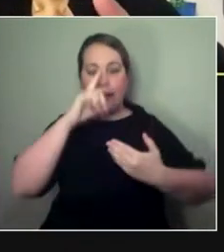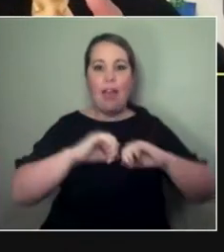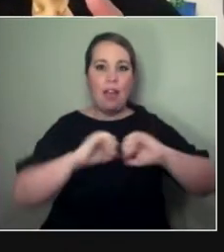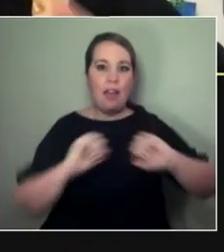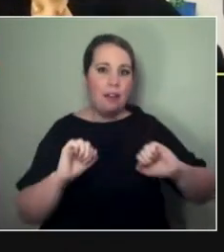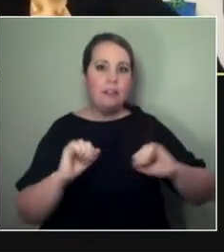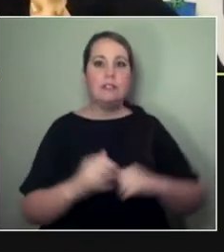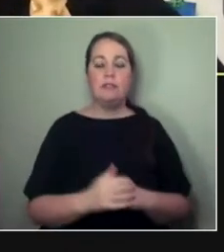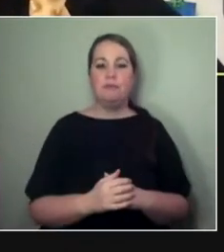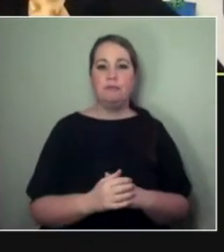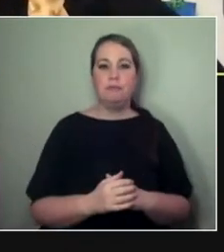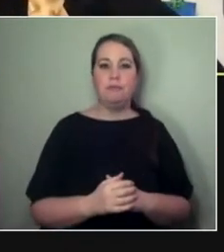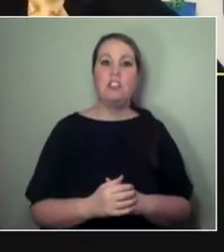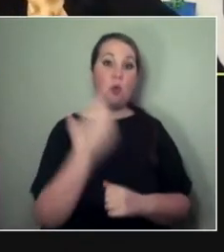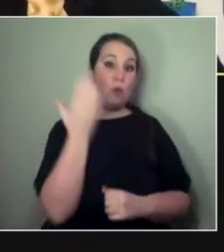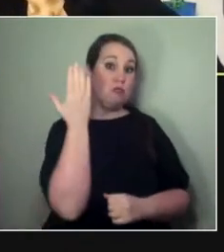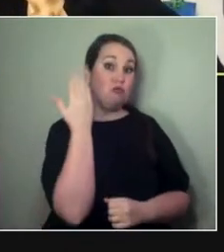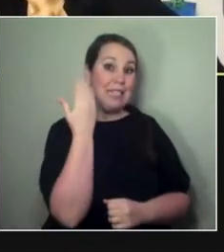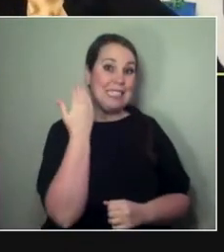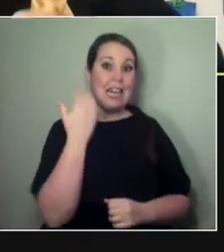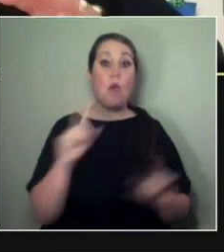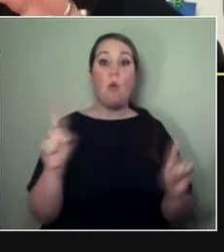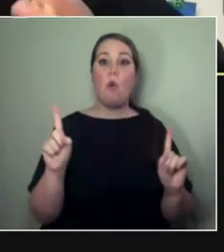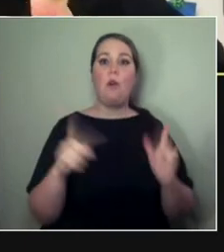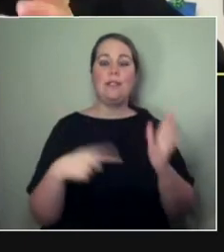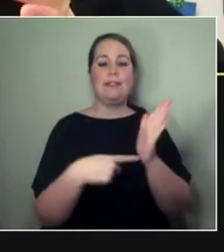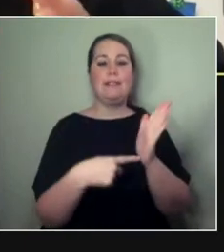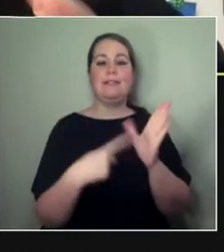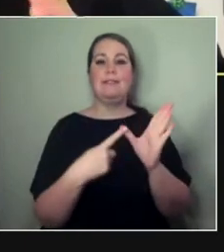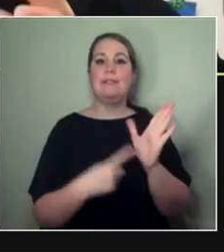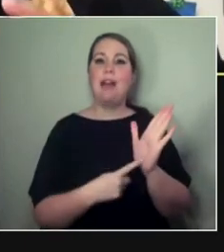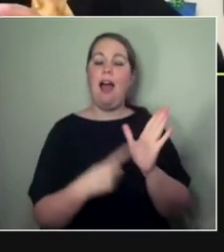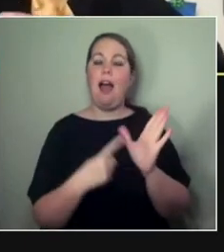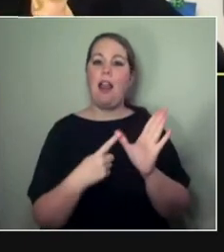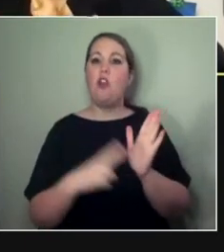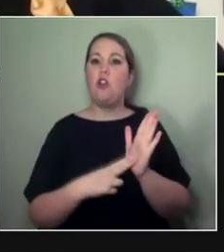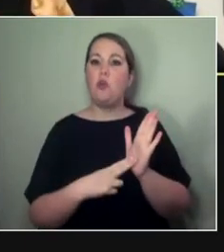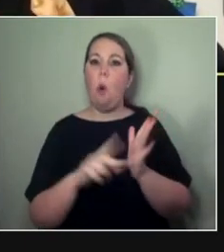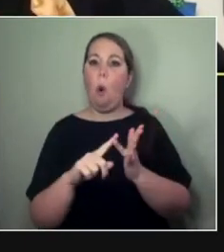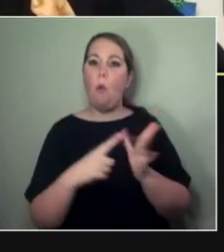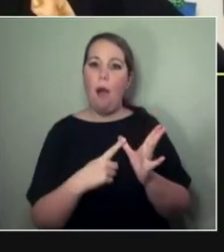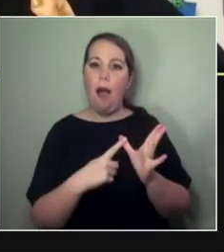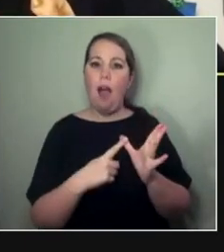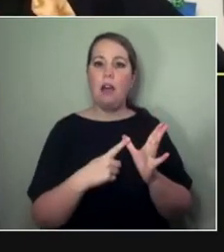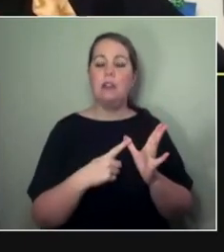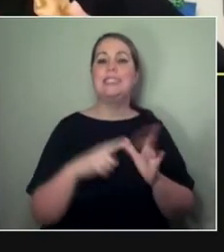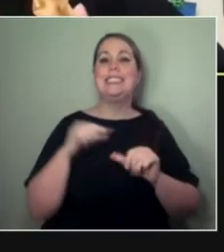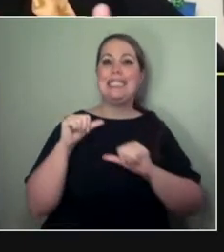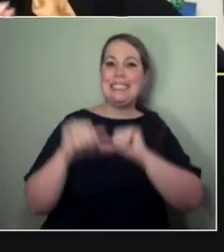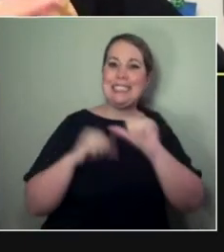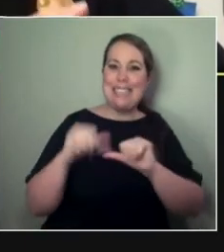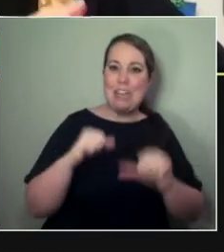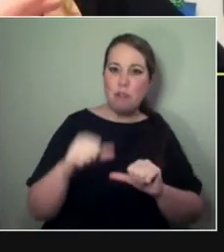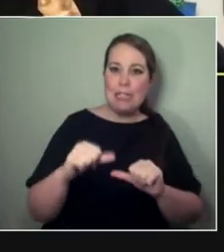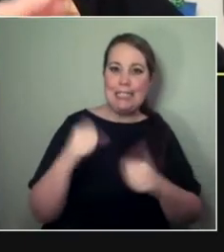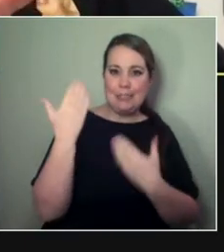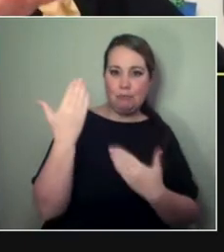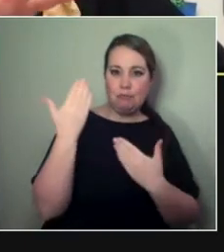That was something that we did recently with the Talanoa Series, which is similar to your Instagram lives but we then had a poet respond to